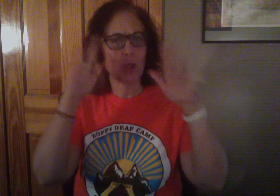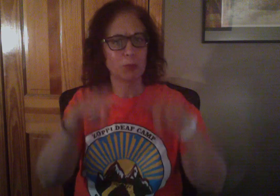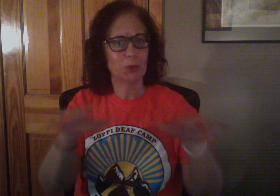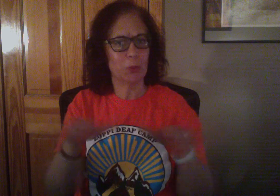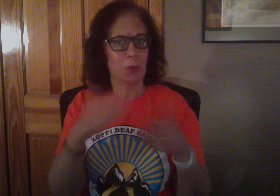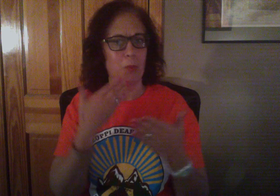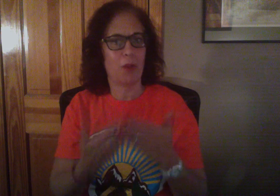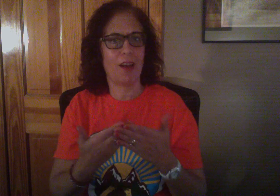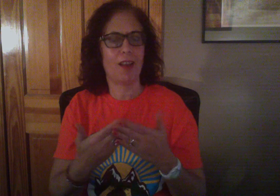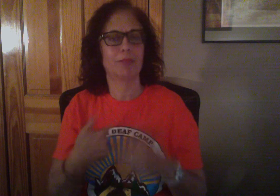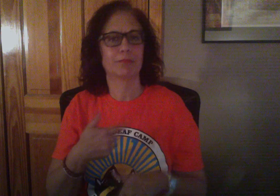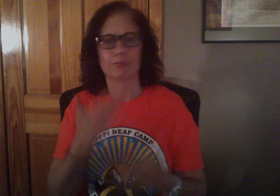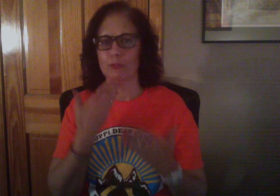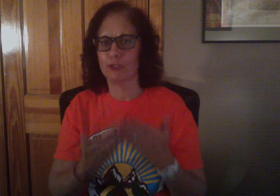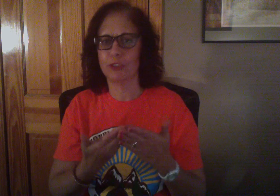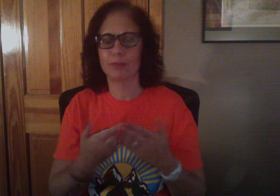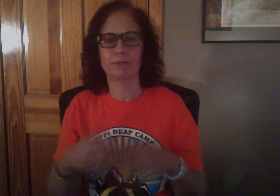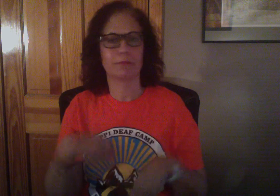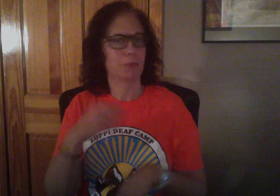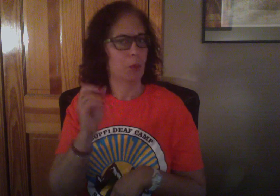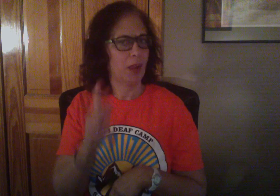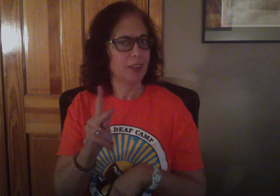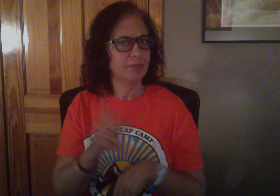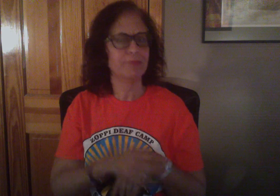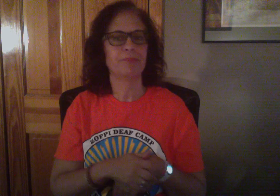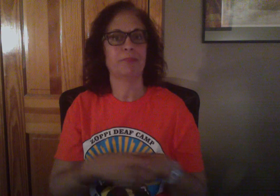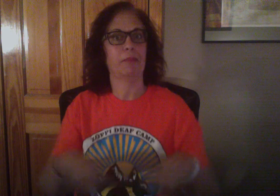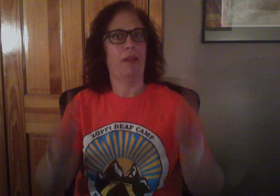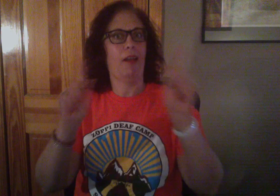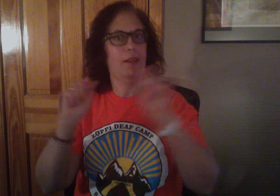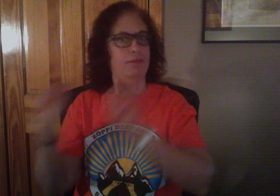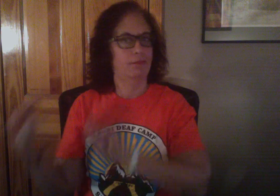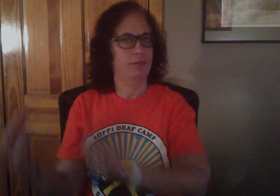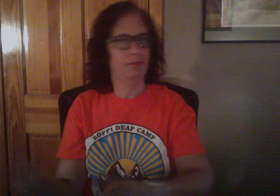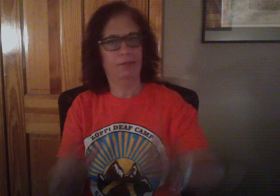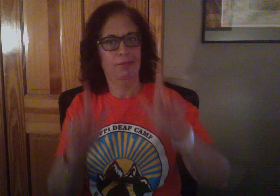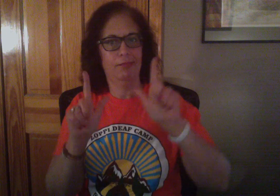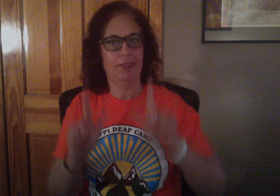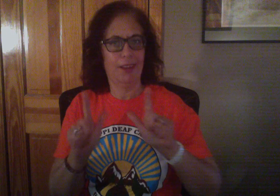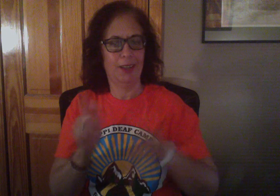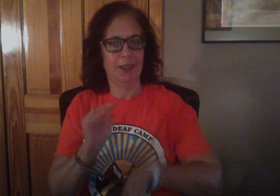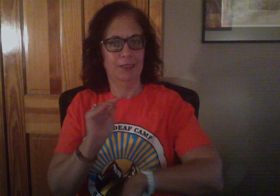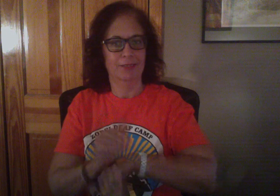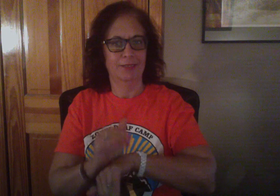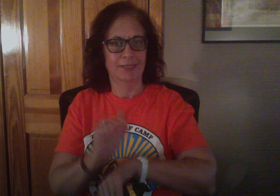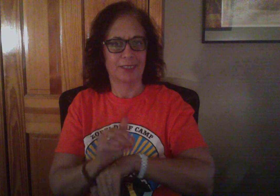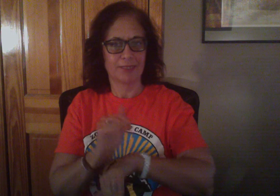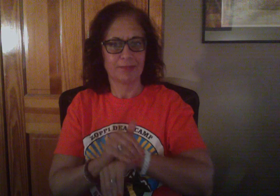Hope you are doing well. I am good. Finally, I vlog to you all this evening.